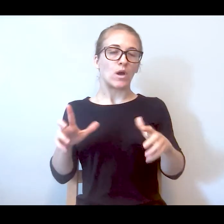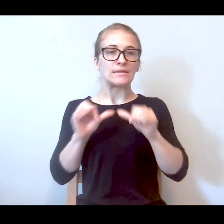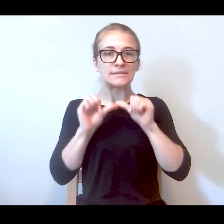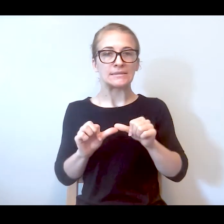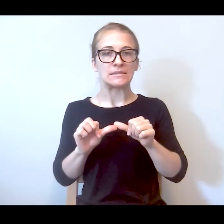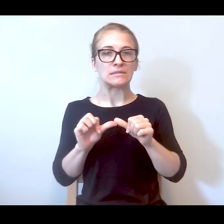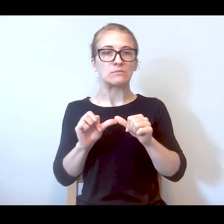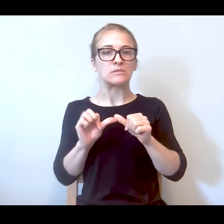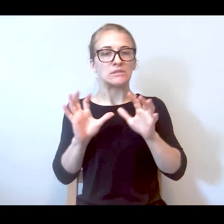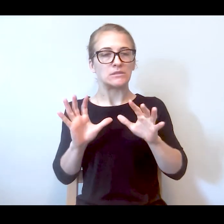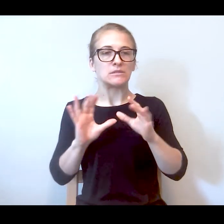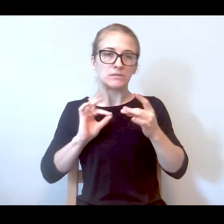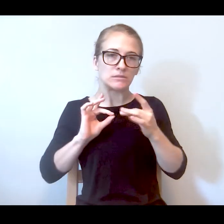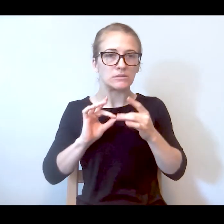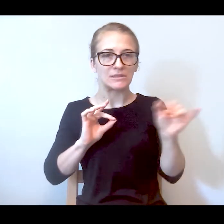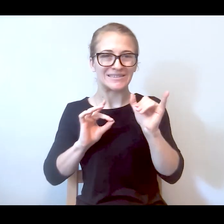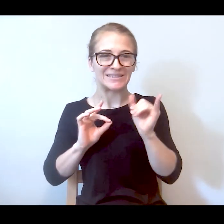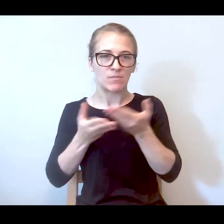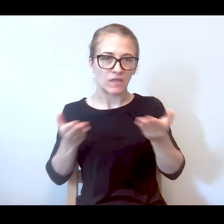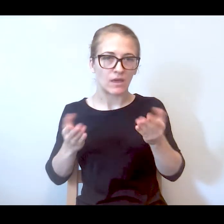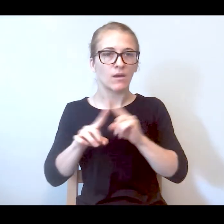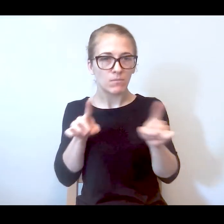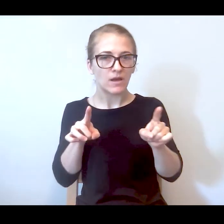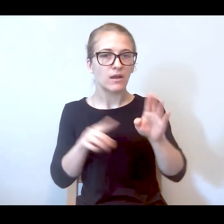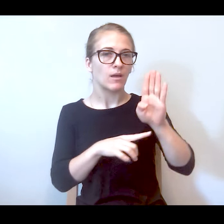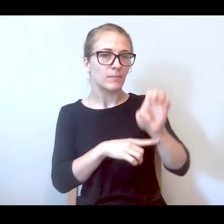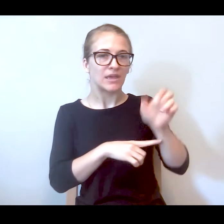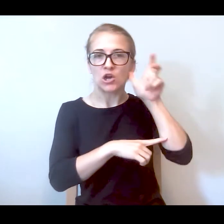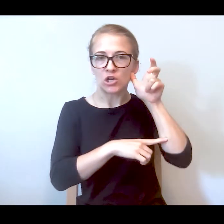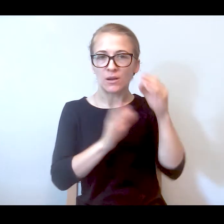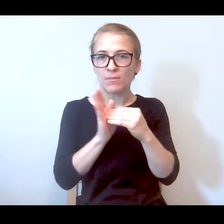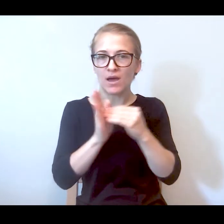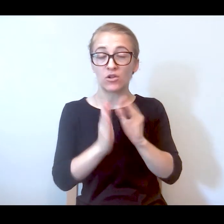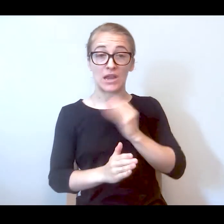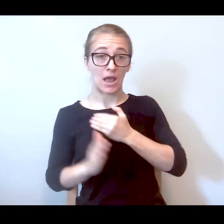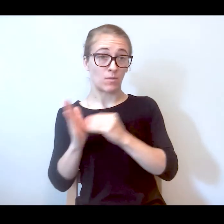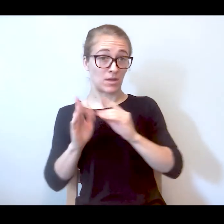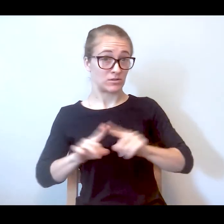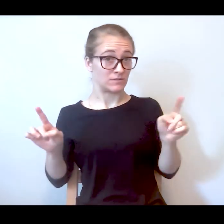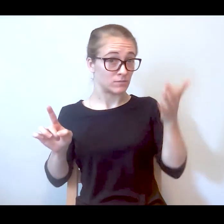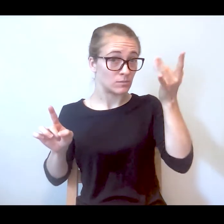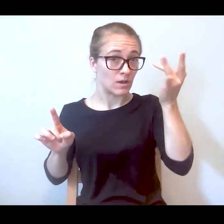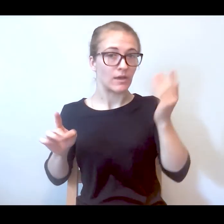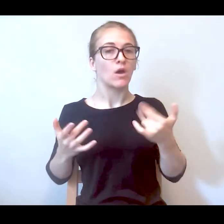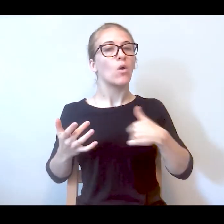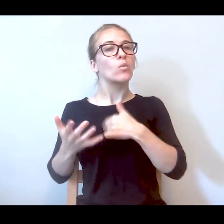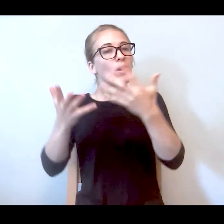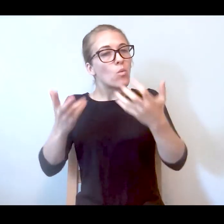the point, but the difference between the Be Heard model and our model is we want to see the community